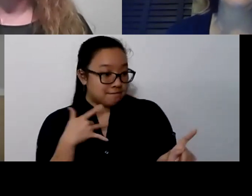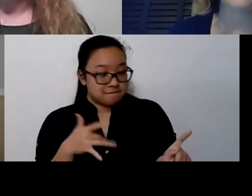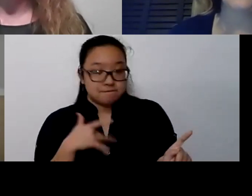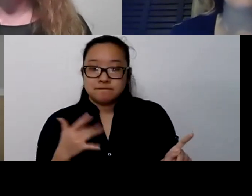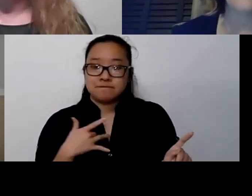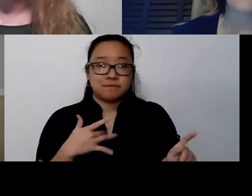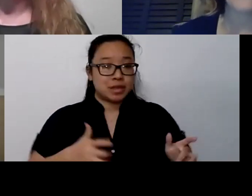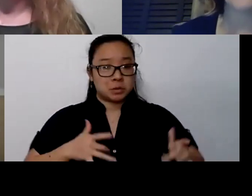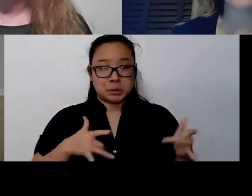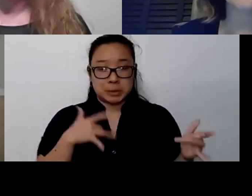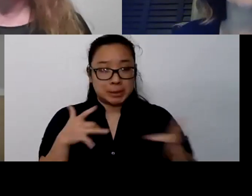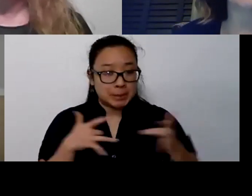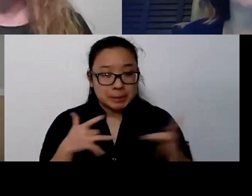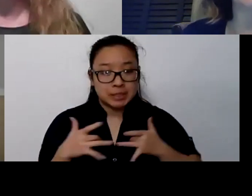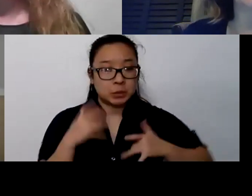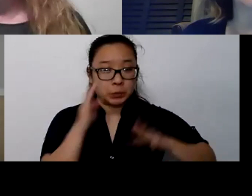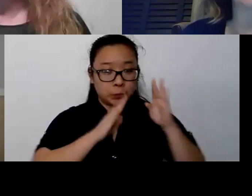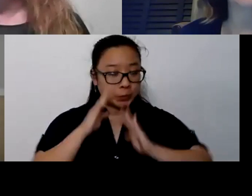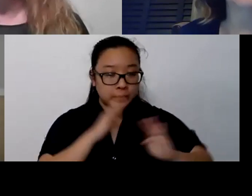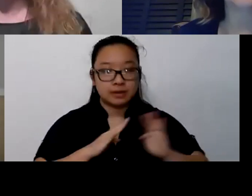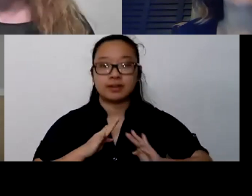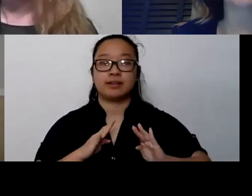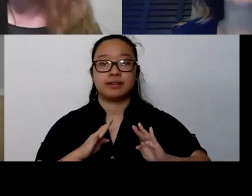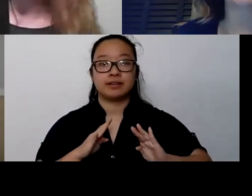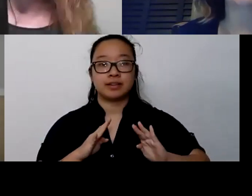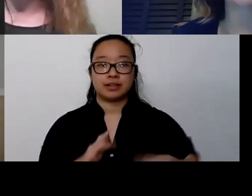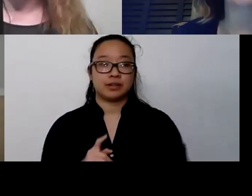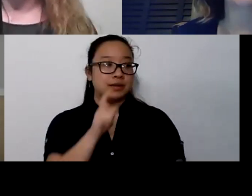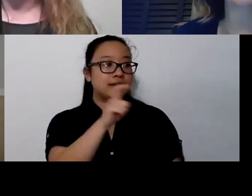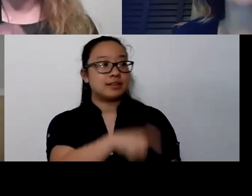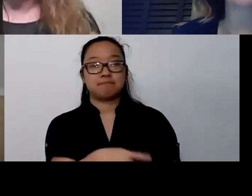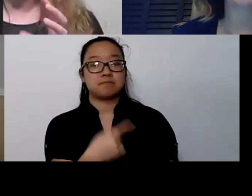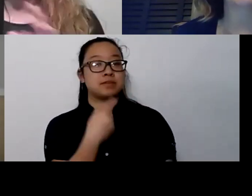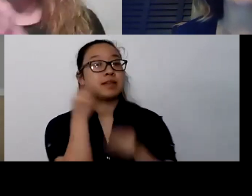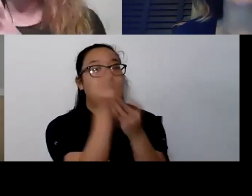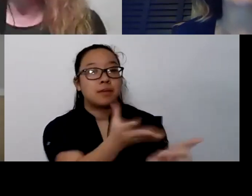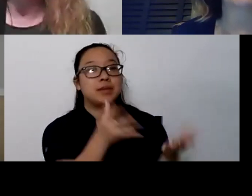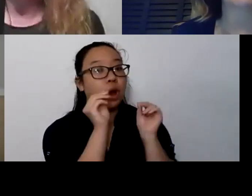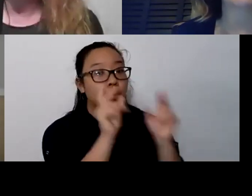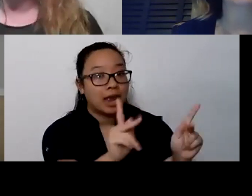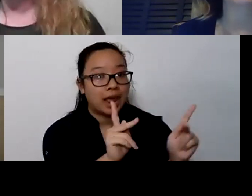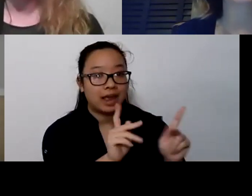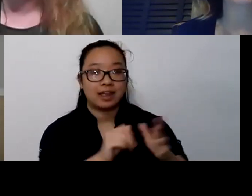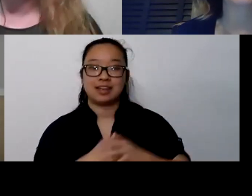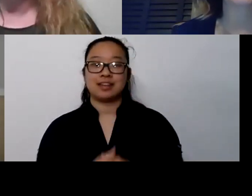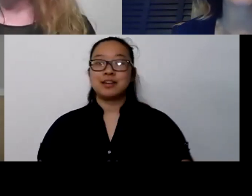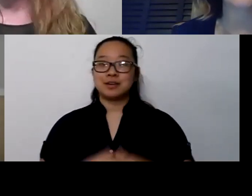That validation telling you... I talked to a lot of adults who if they just could have had a little bit of validation early on,